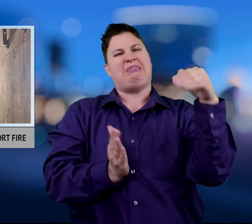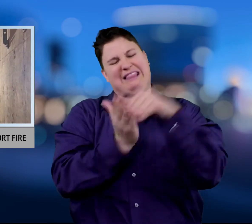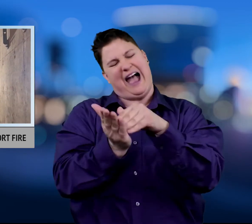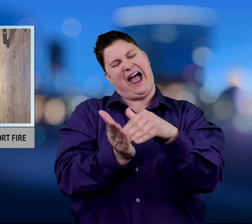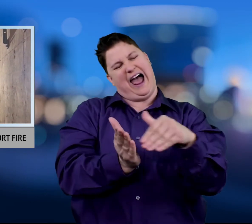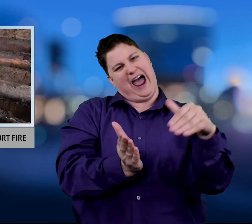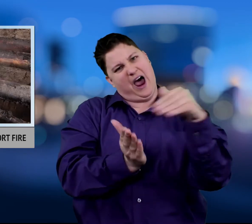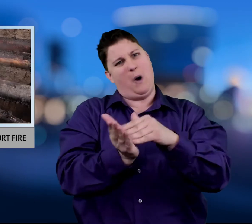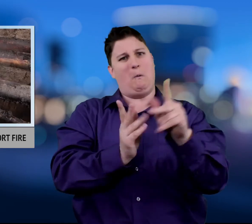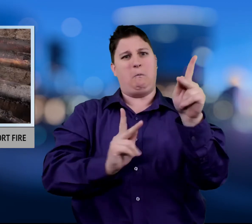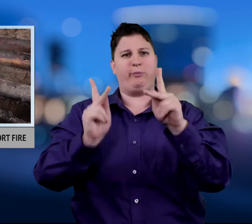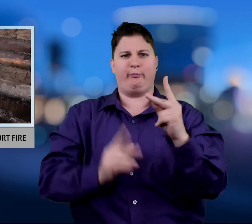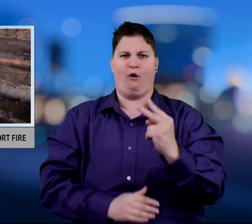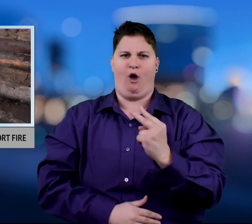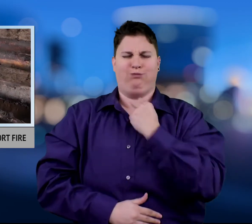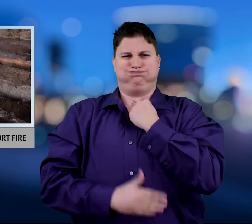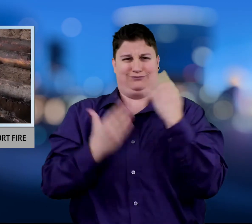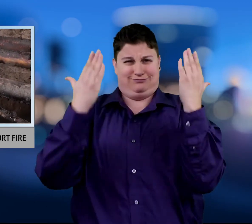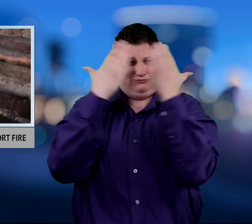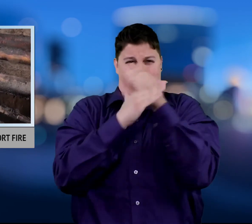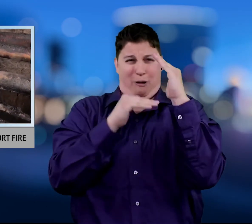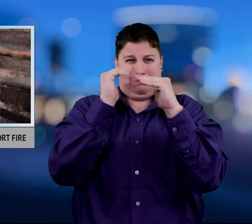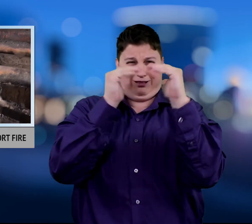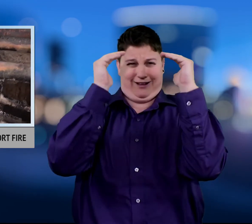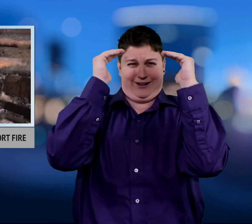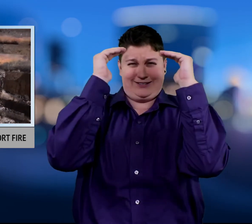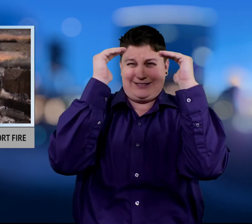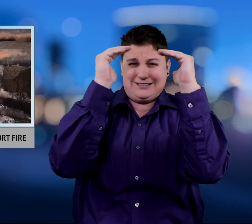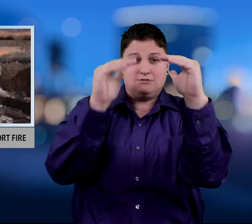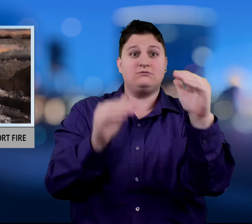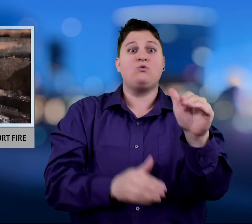It left thousands stranded in dark terminals